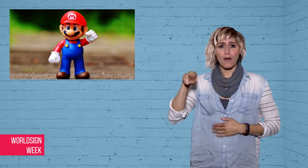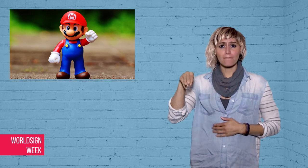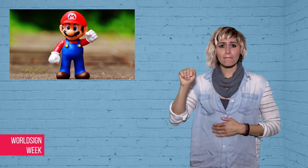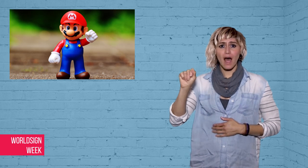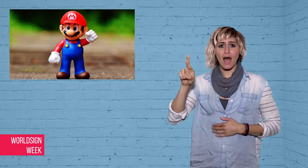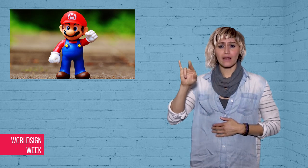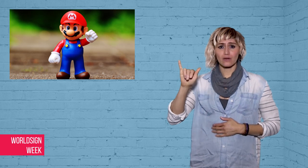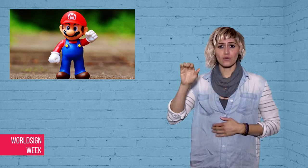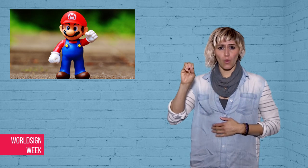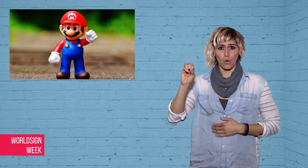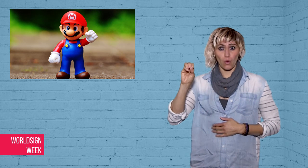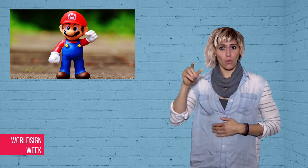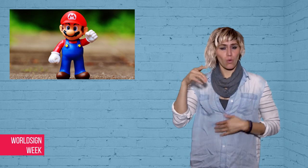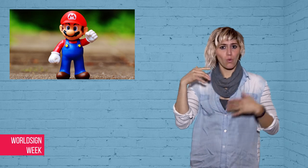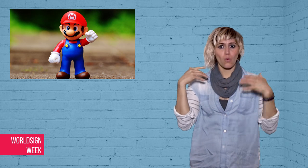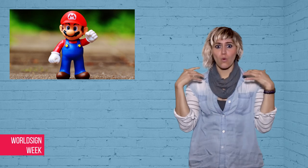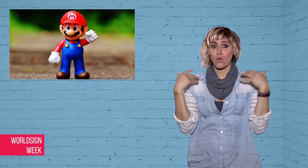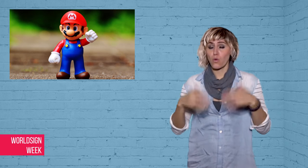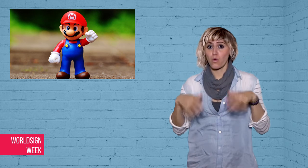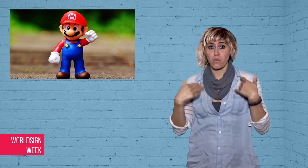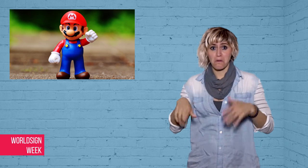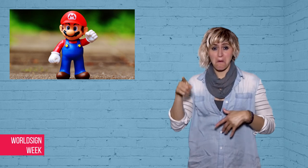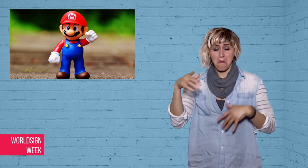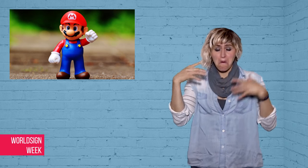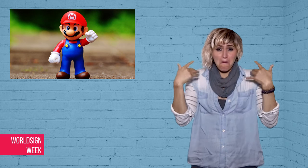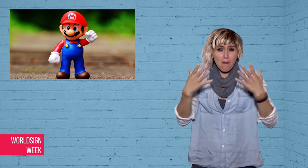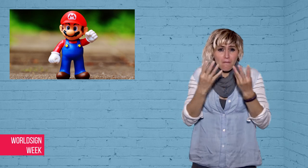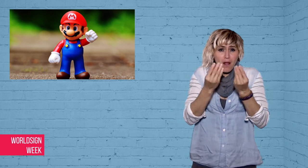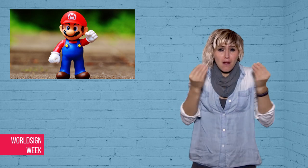Brazil Olympic closing ceremony.